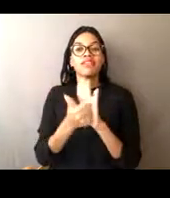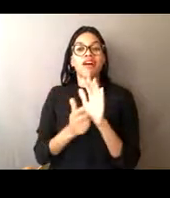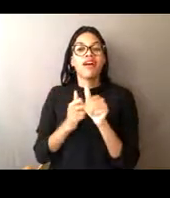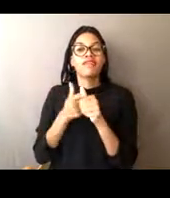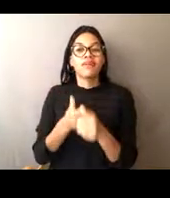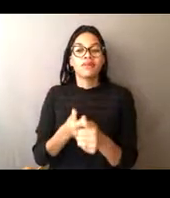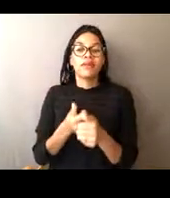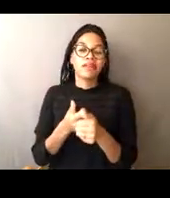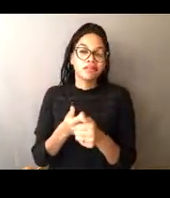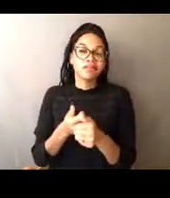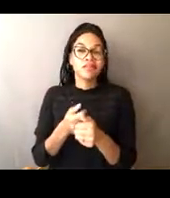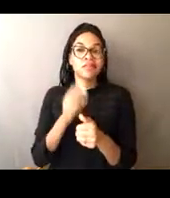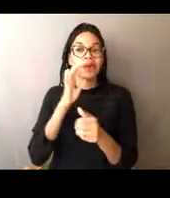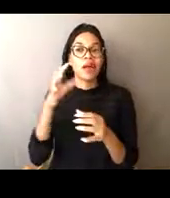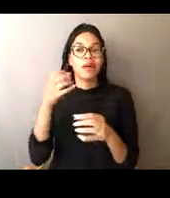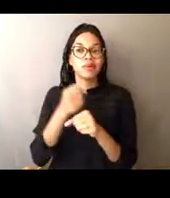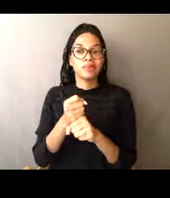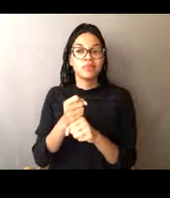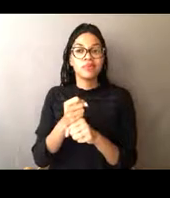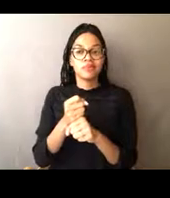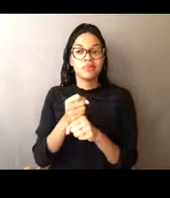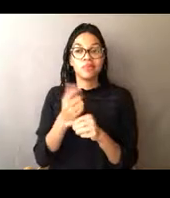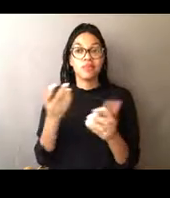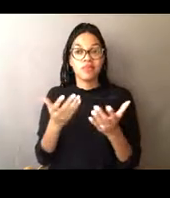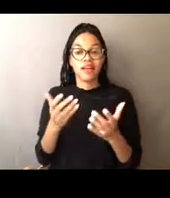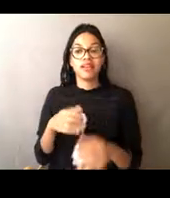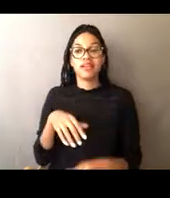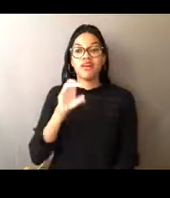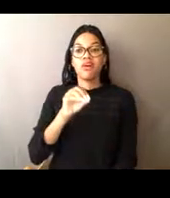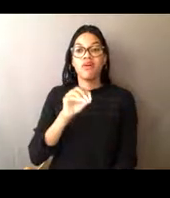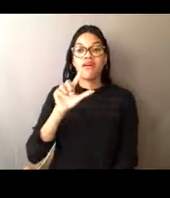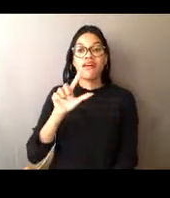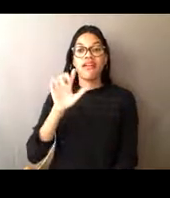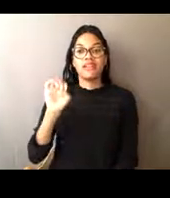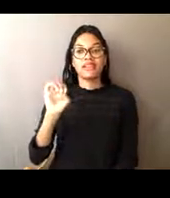so we will refer to ourselves as OLE from here on.